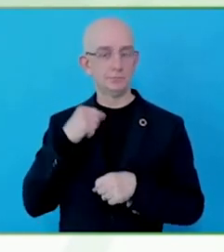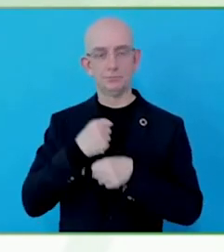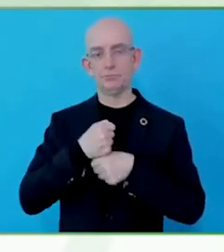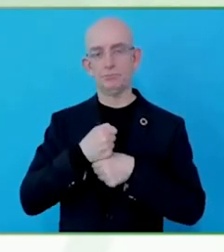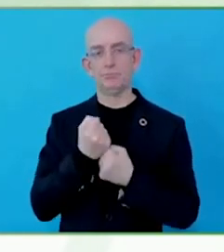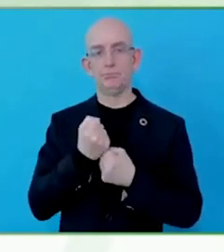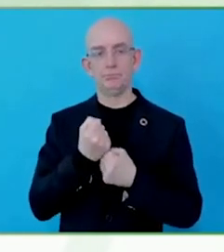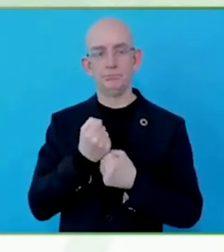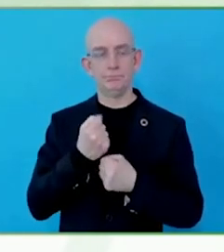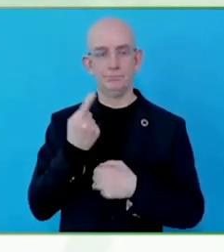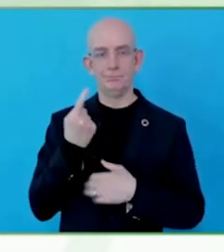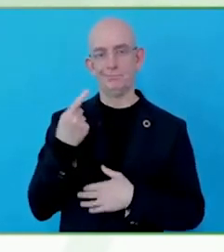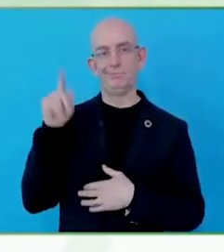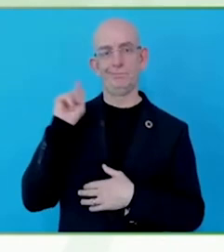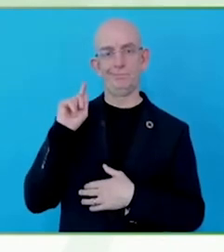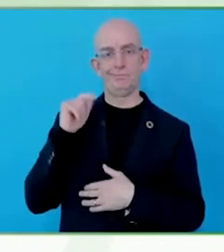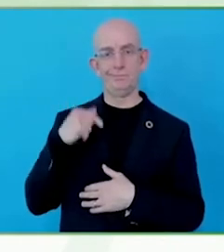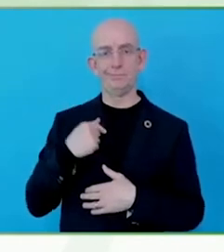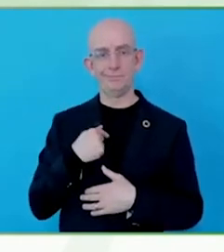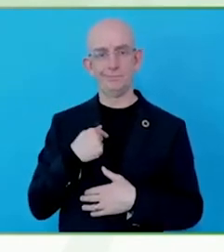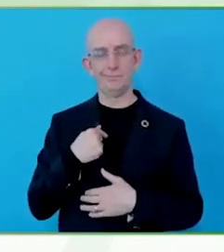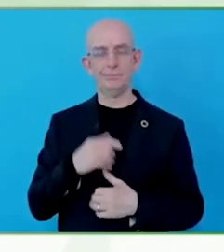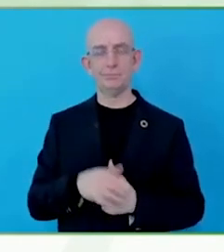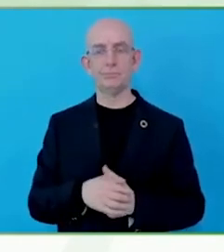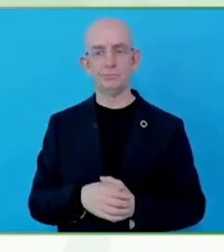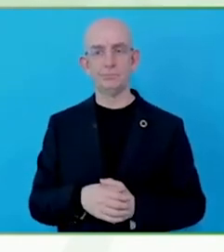I broke my neck in 2007.